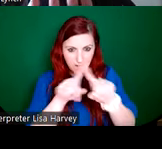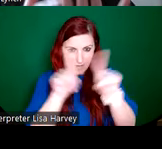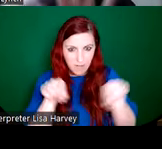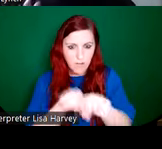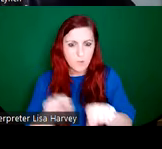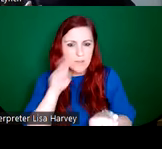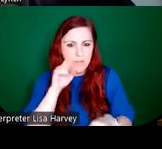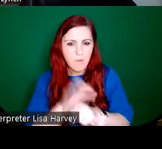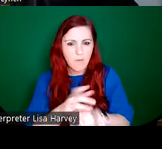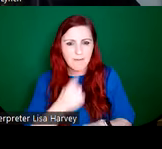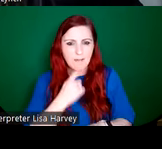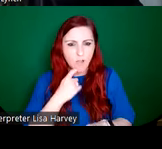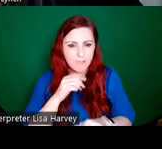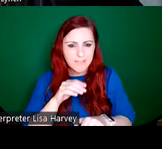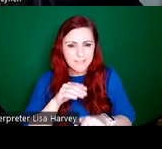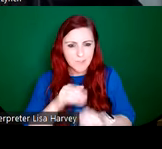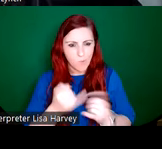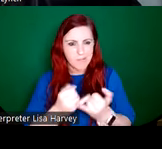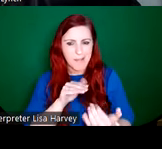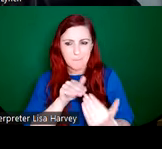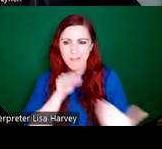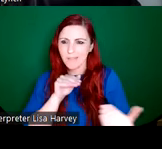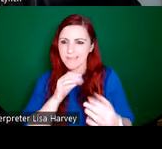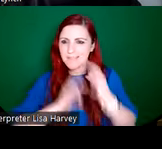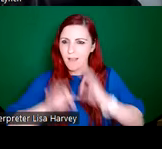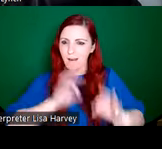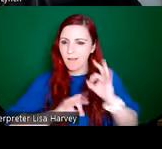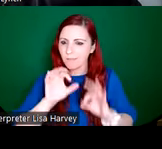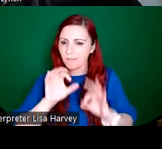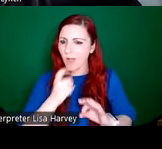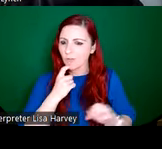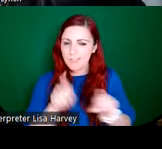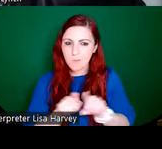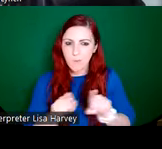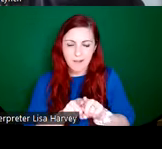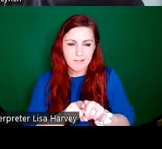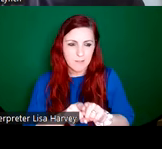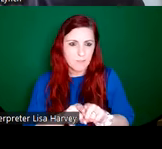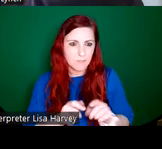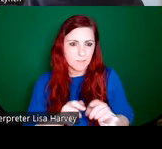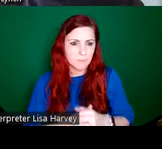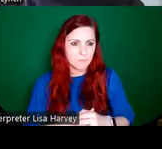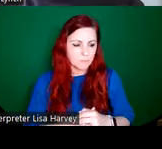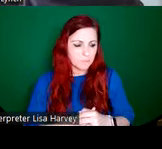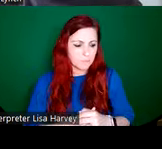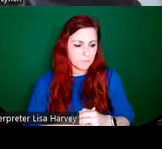frames on the walls. Ethel Rhind was particularly noted for this technique. The